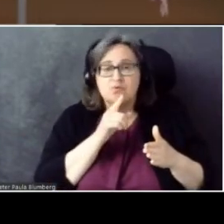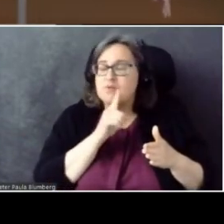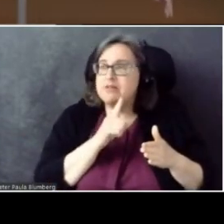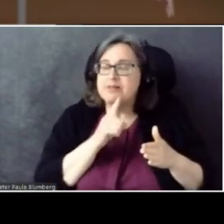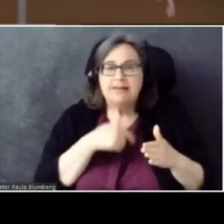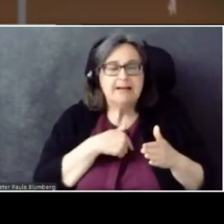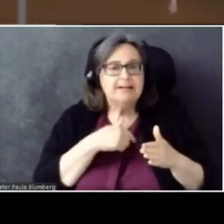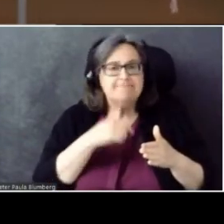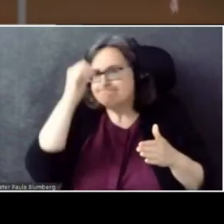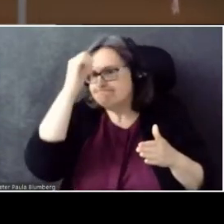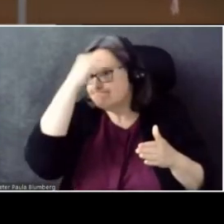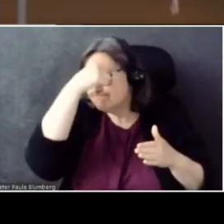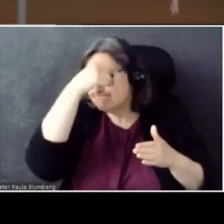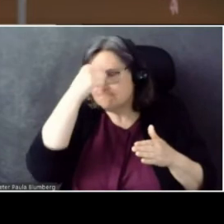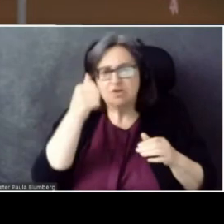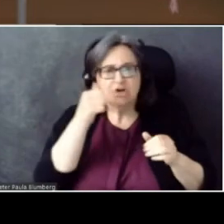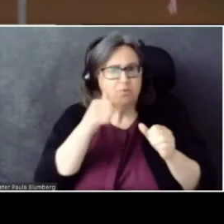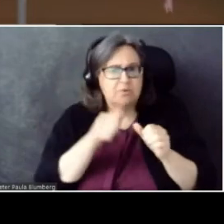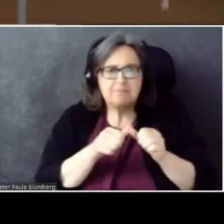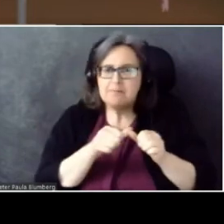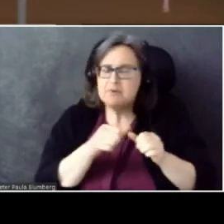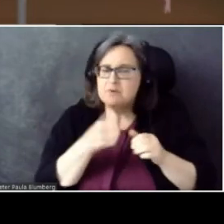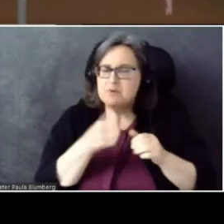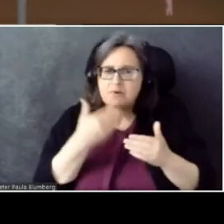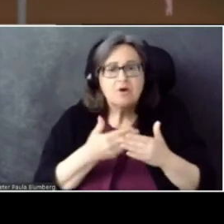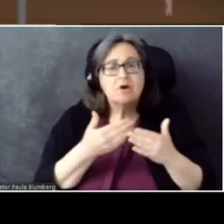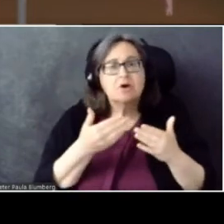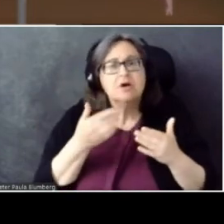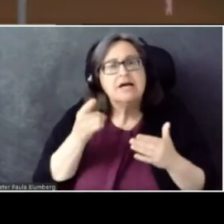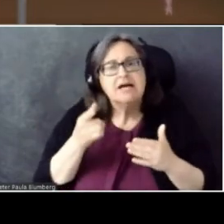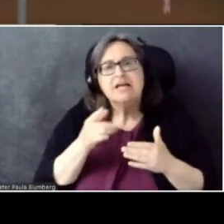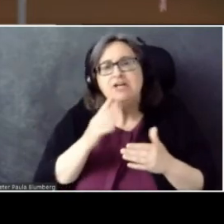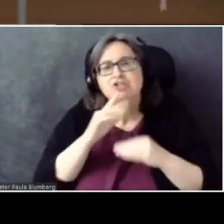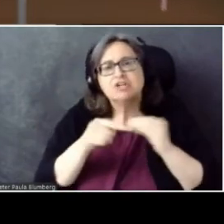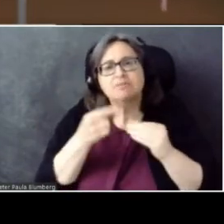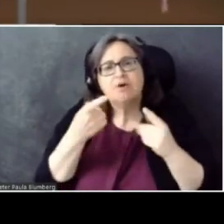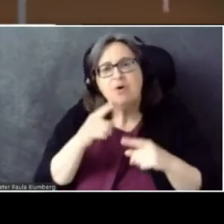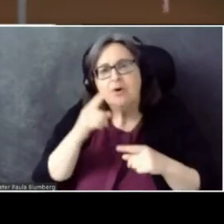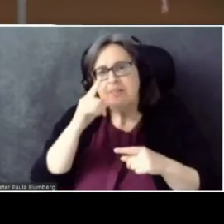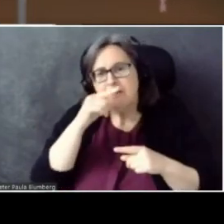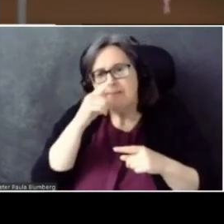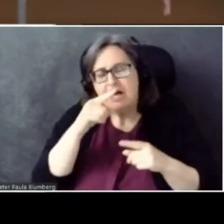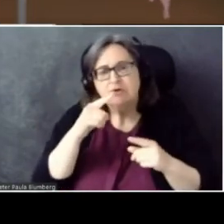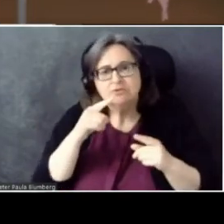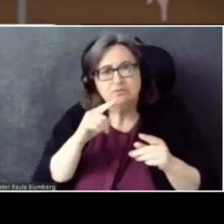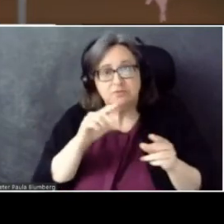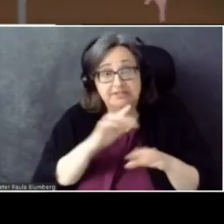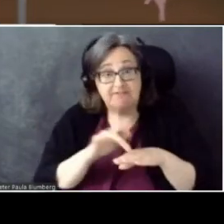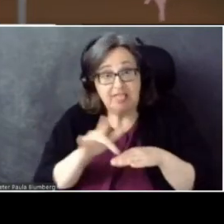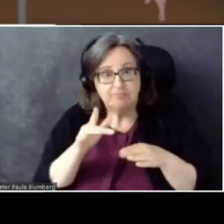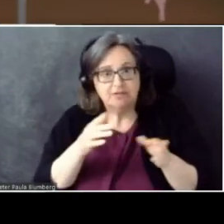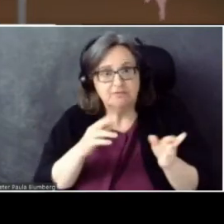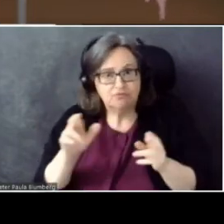He talked about when the mouse became widely available in the '80s, and even into the '90s,